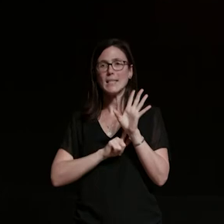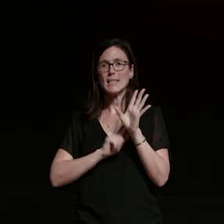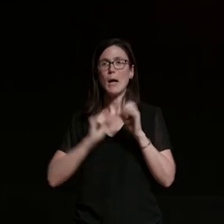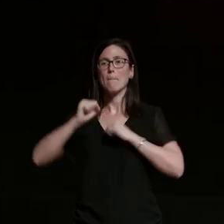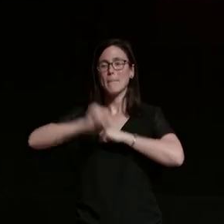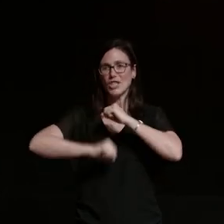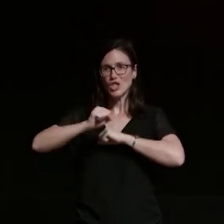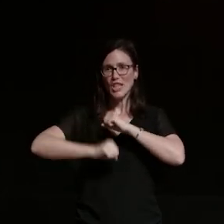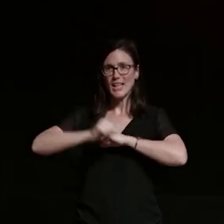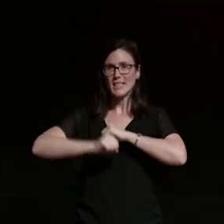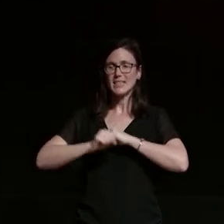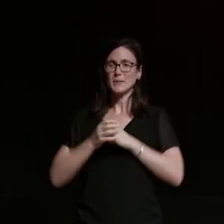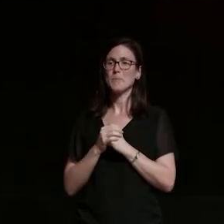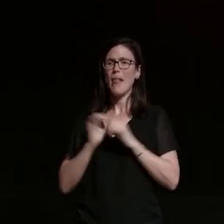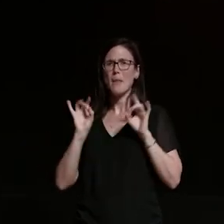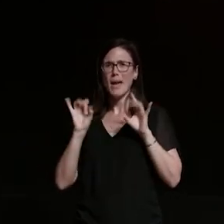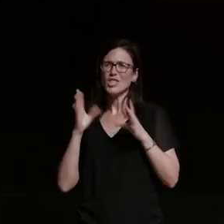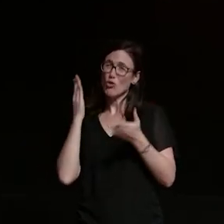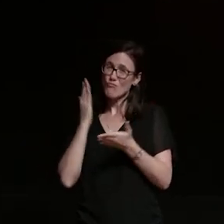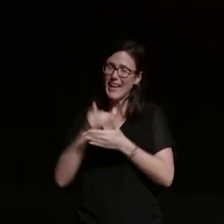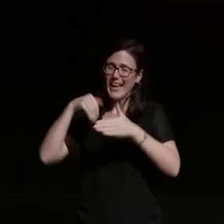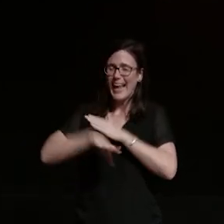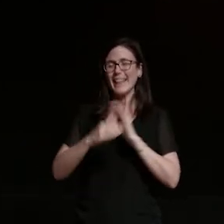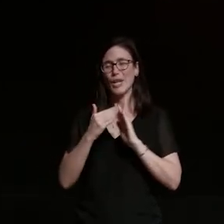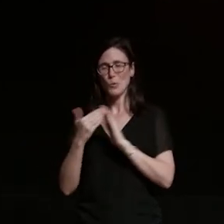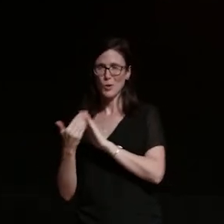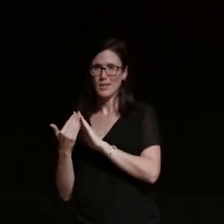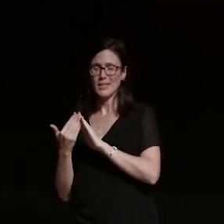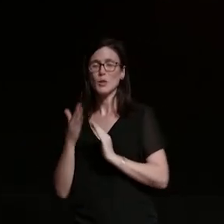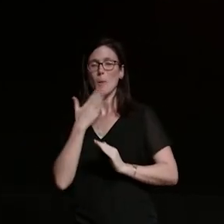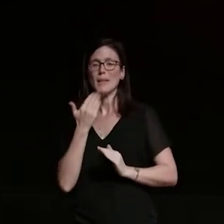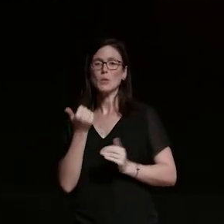and he's here to tell you a story about it so guys please welcome to the stage kobe bartels